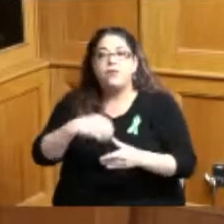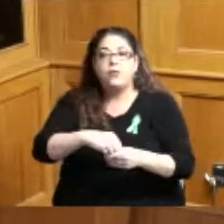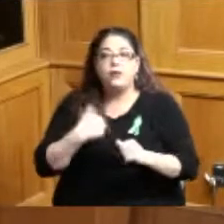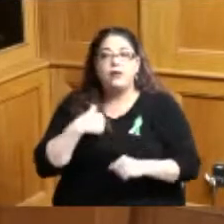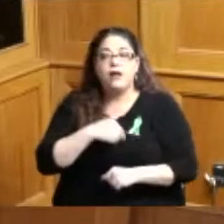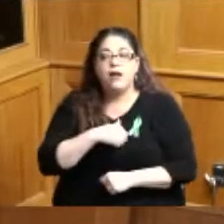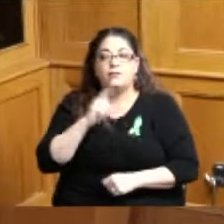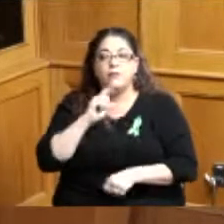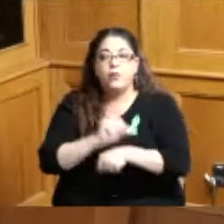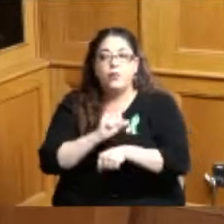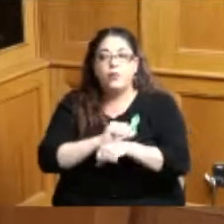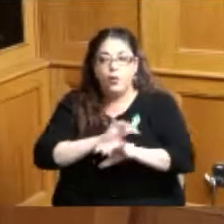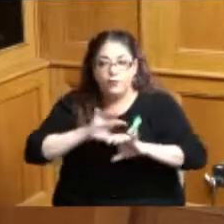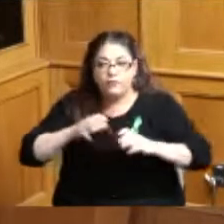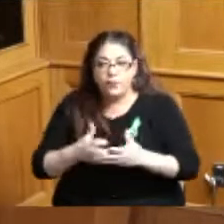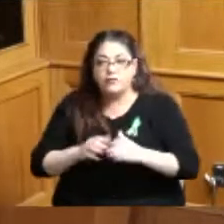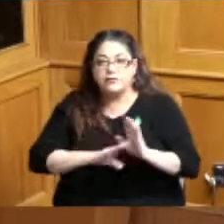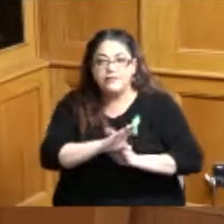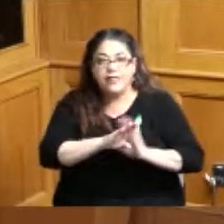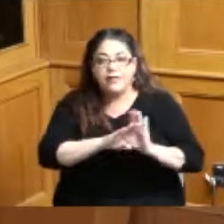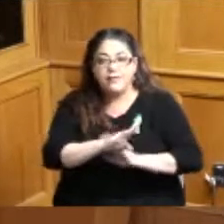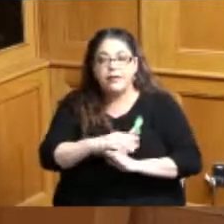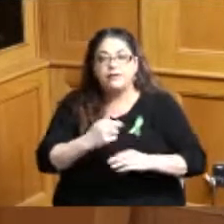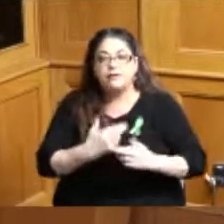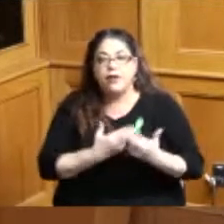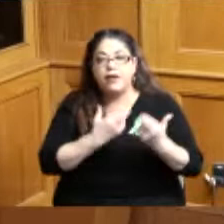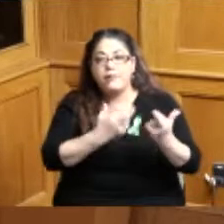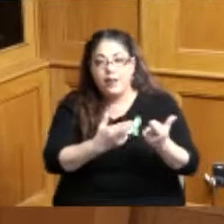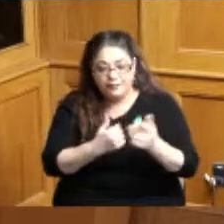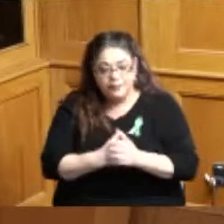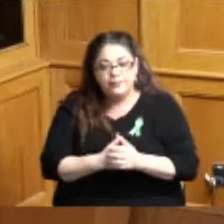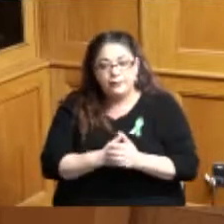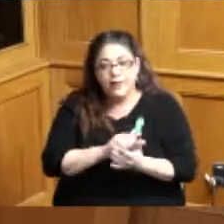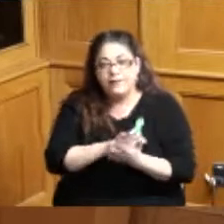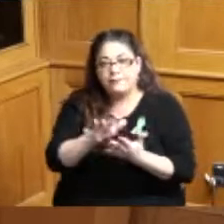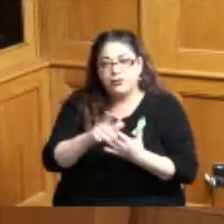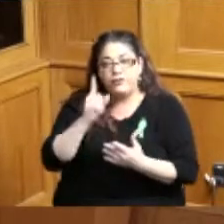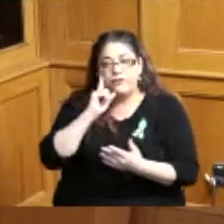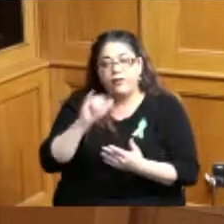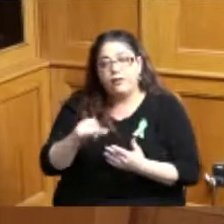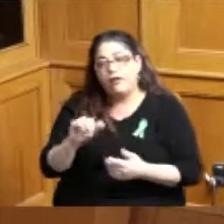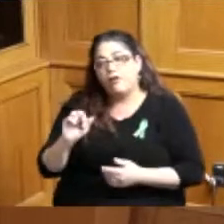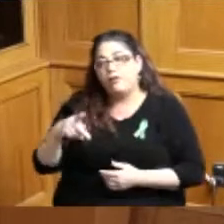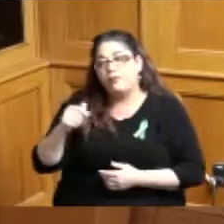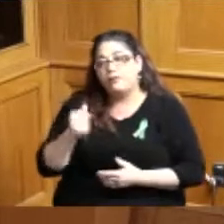including workforce development as a recommended expenditure for the ARPA funds we completely agree